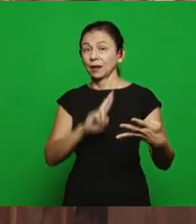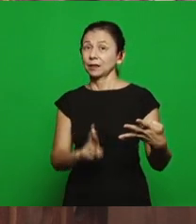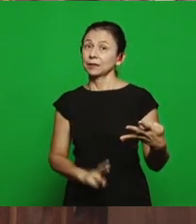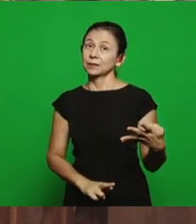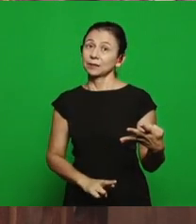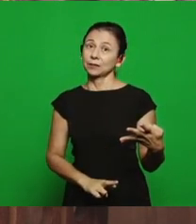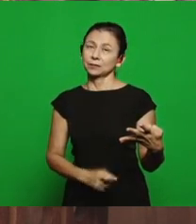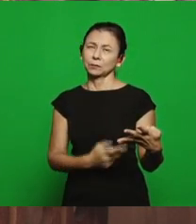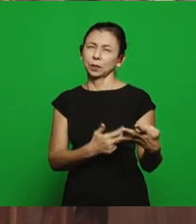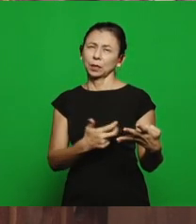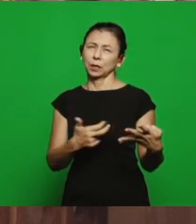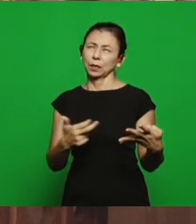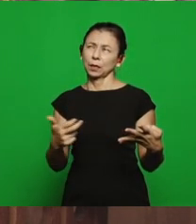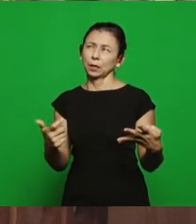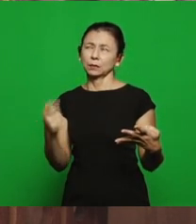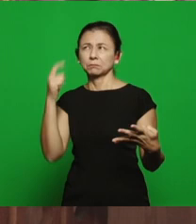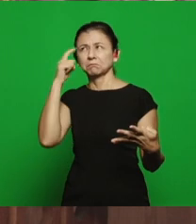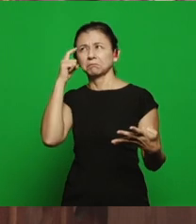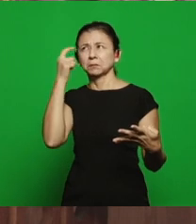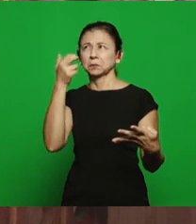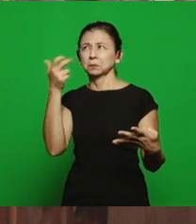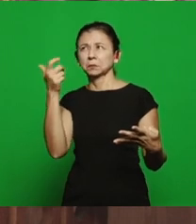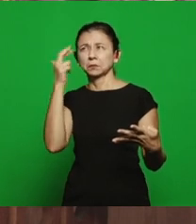many things and extraordinary things, just that